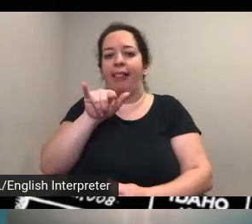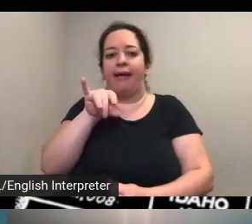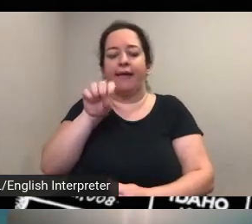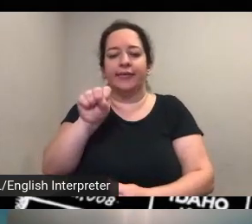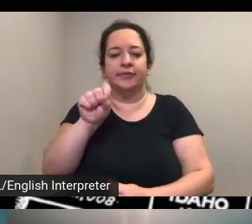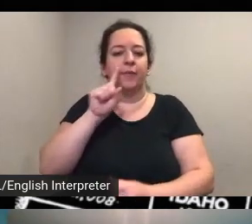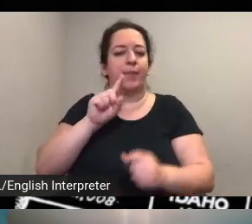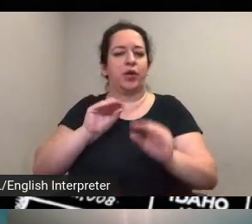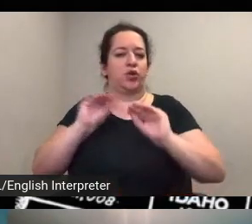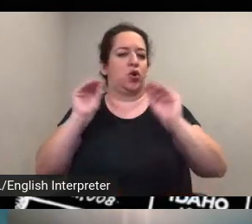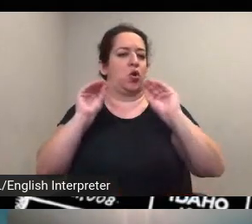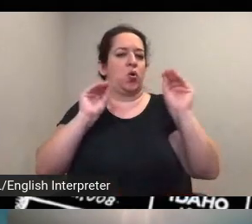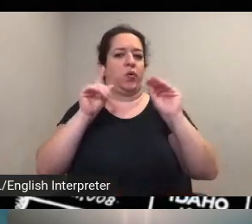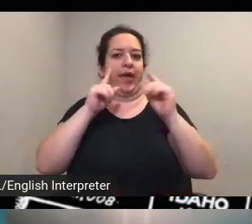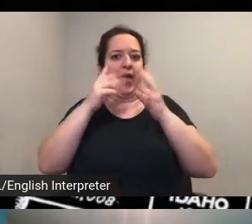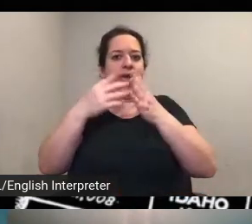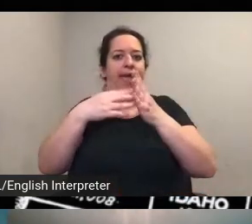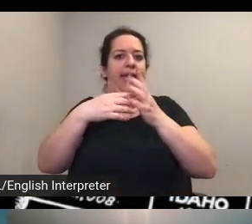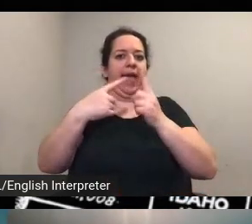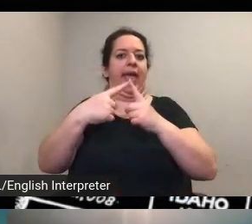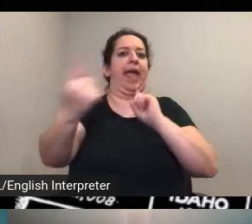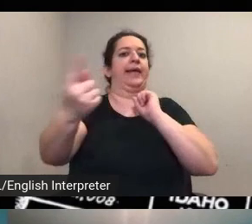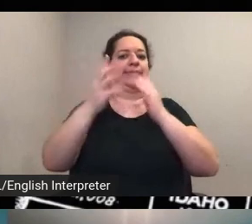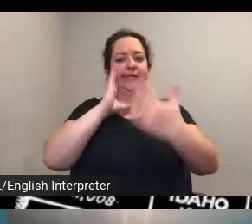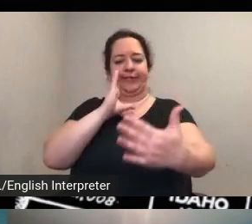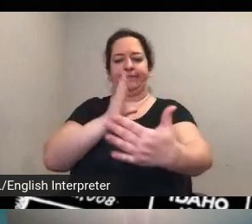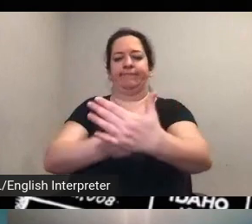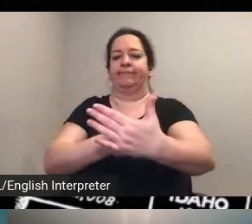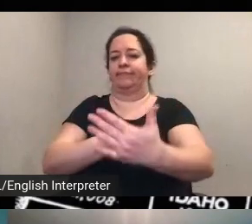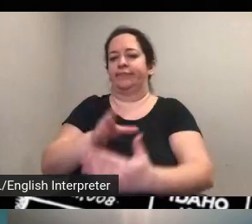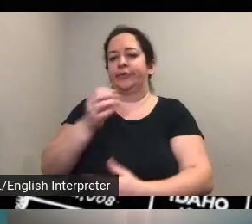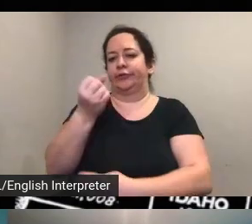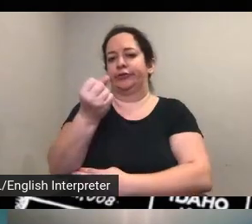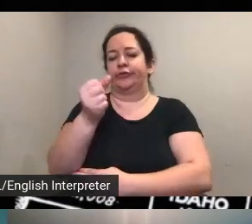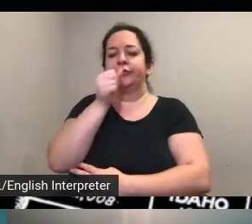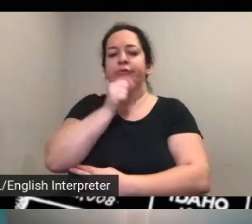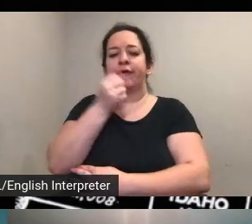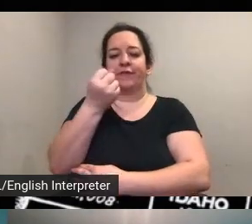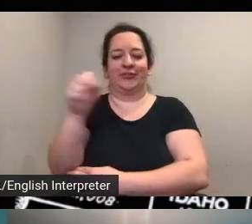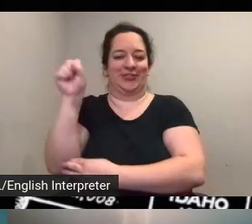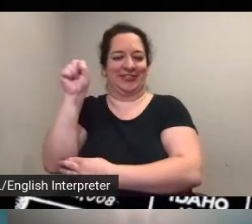per say okay all right so there you go there's a